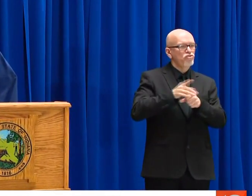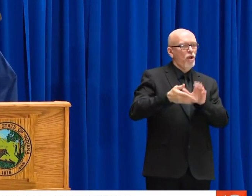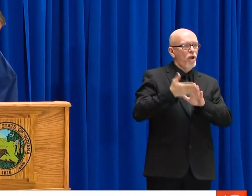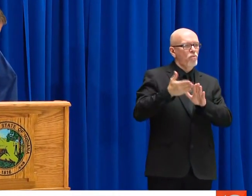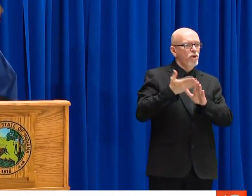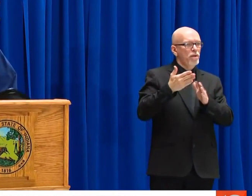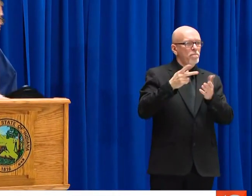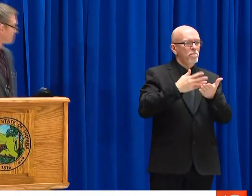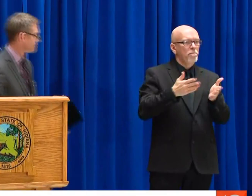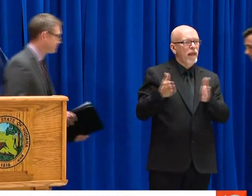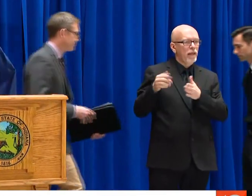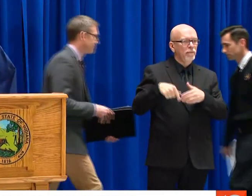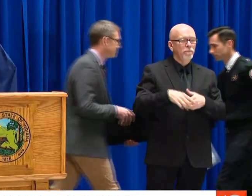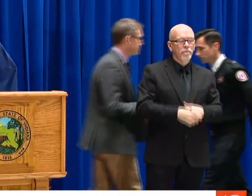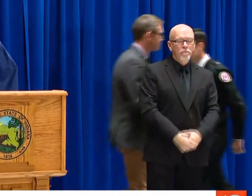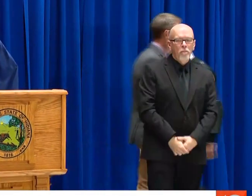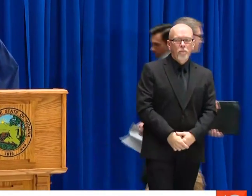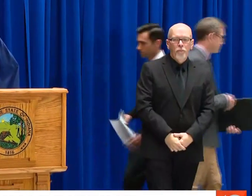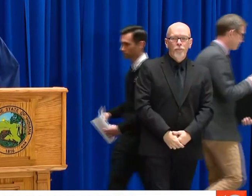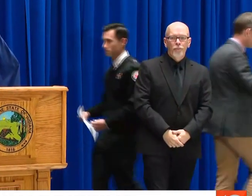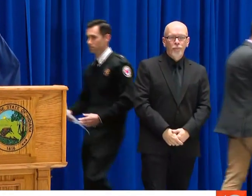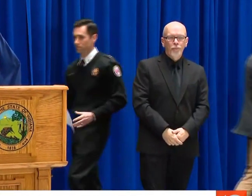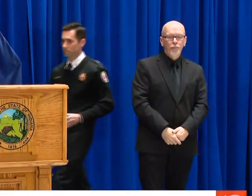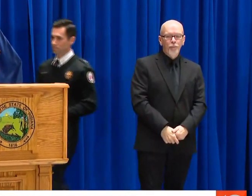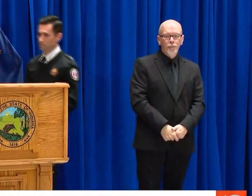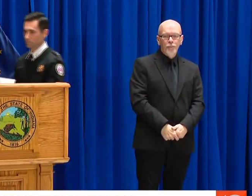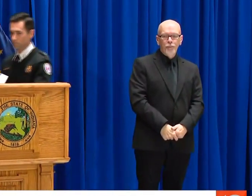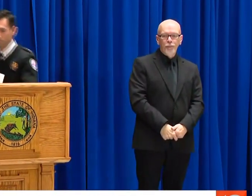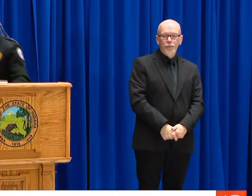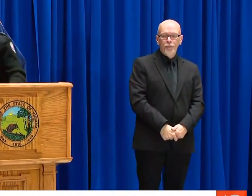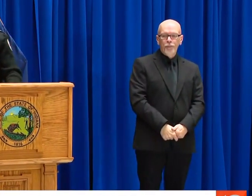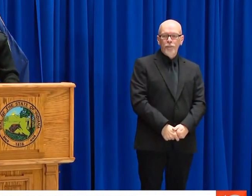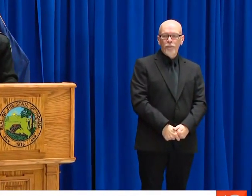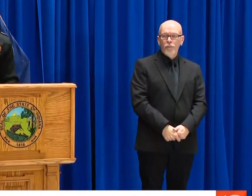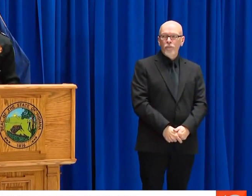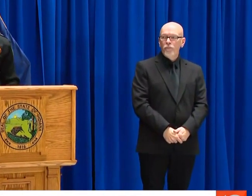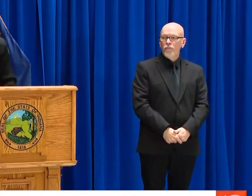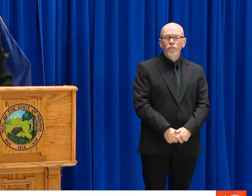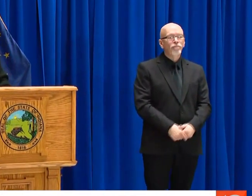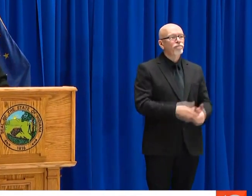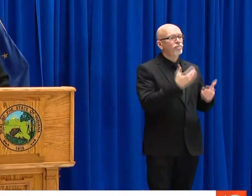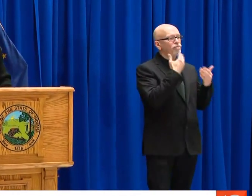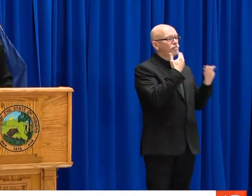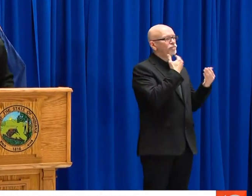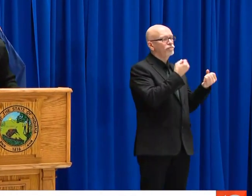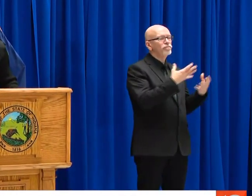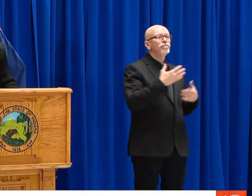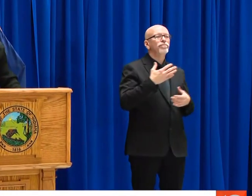OVER TO DR. DAN O'DONNELL, CHIEF OF THE INDIANAPOLIS EMS AND HE'S GOING TO TALK ABOUT OUR REGIONAL